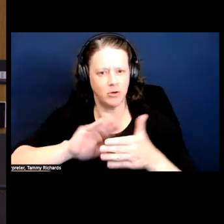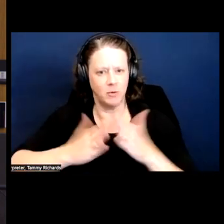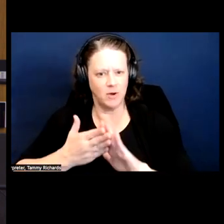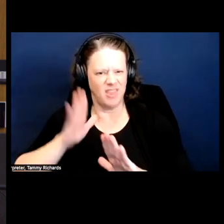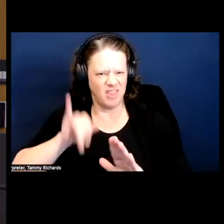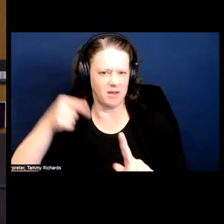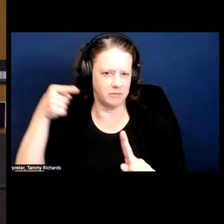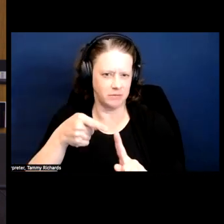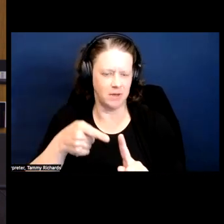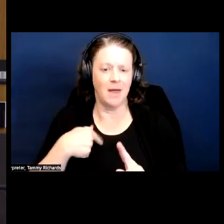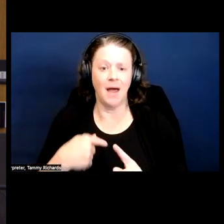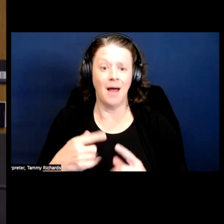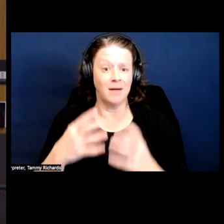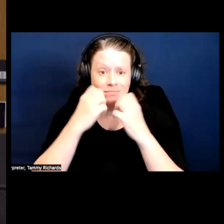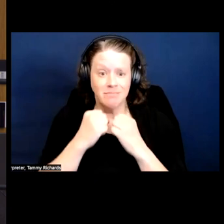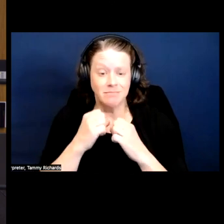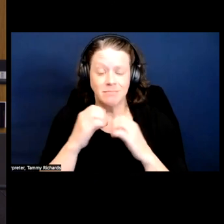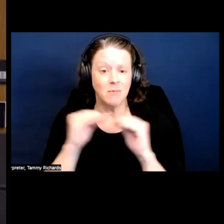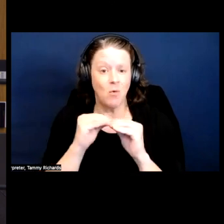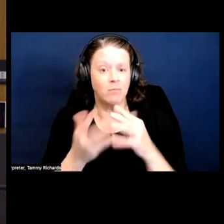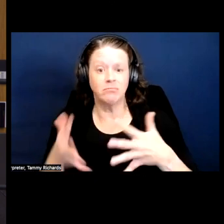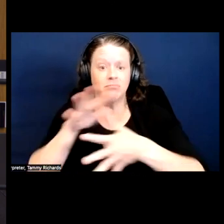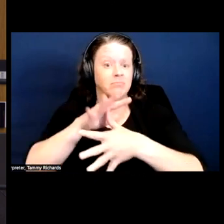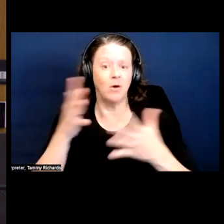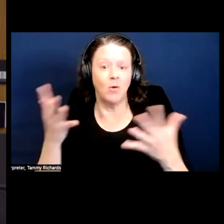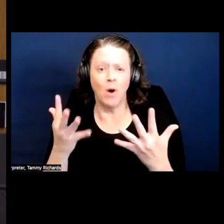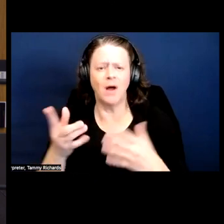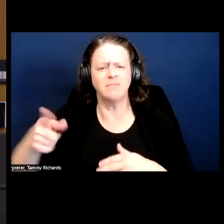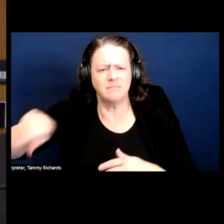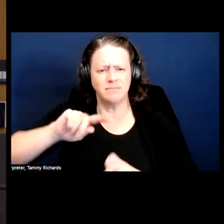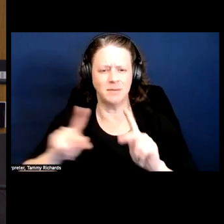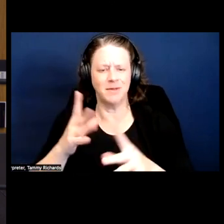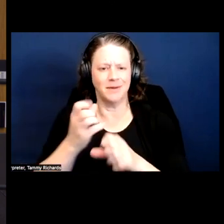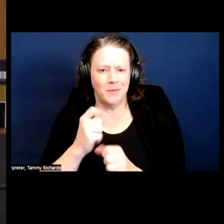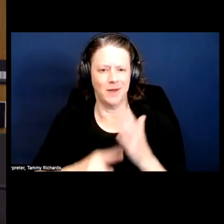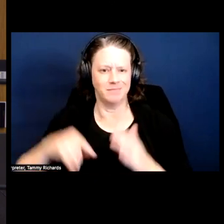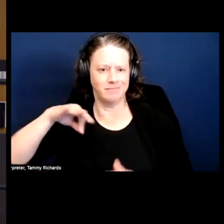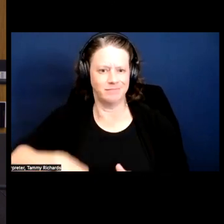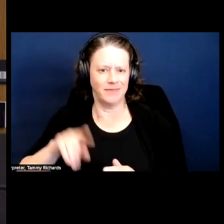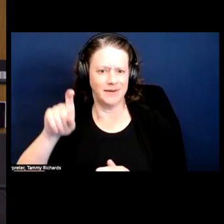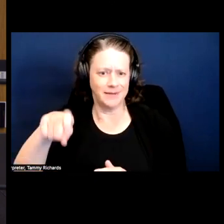I care much more that people are getting the things that they need and they have that critical lens so they know they're not -- lens, so they know they're not alone and they know